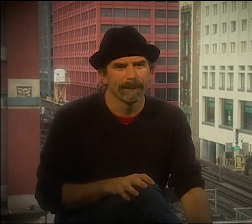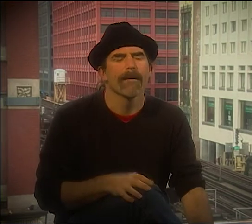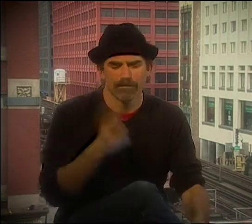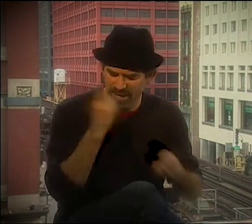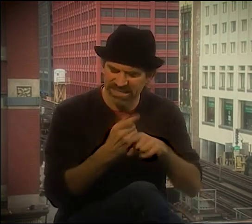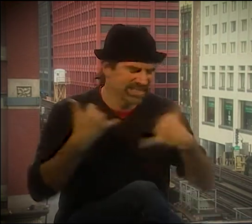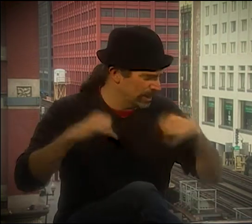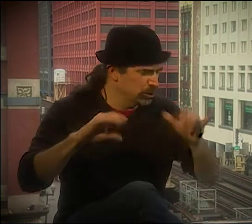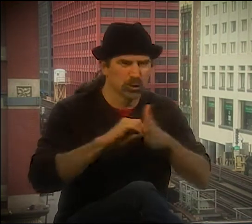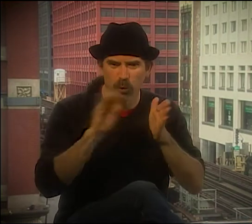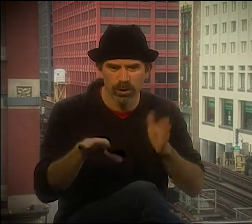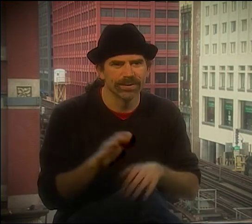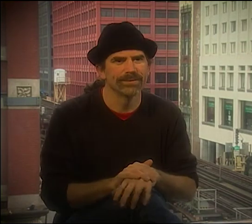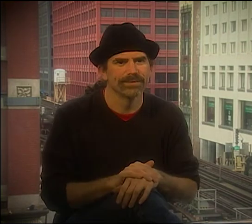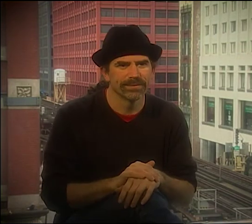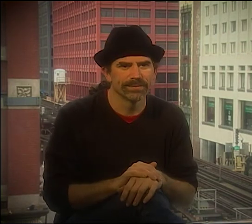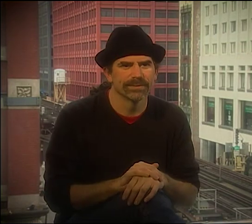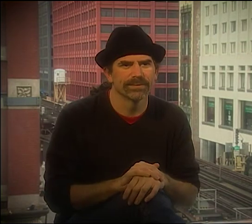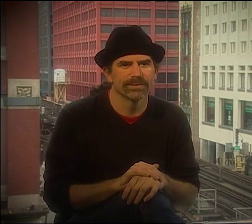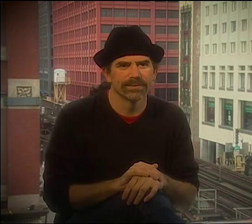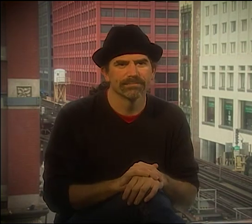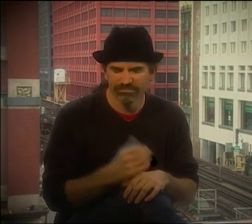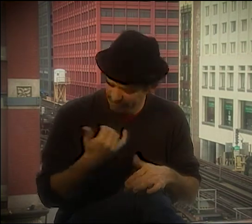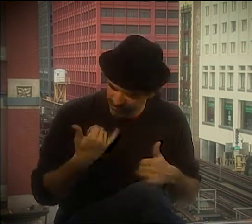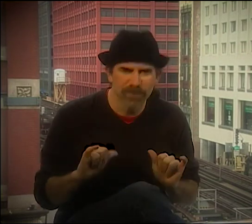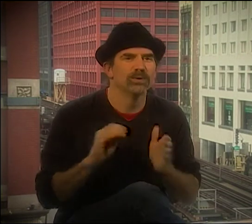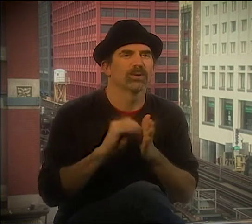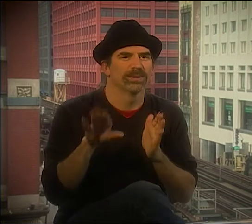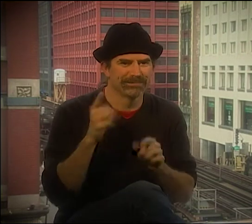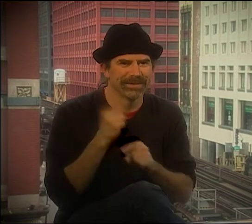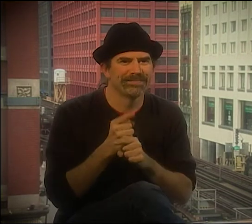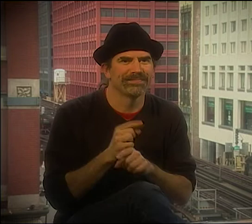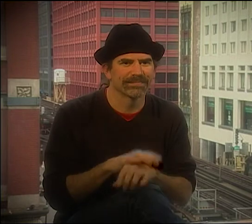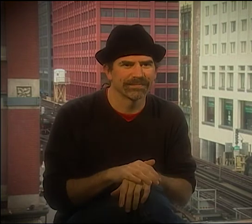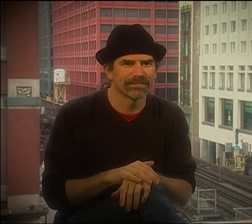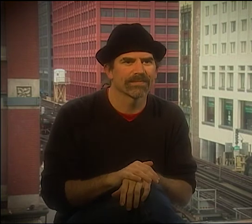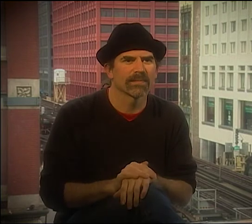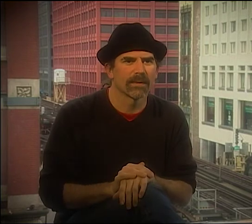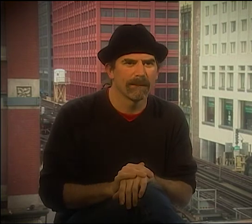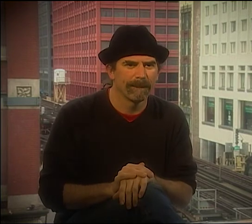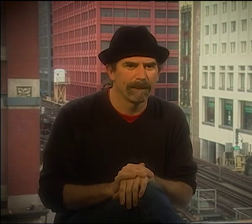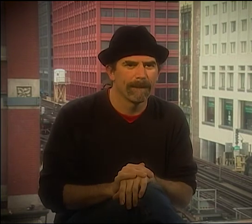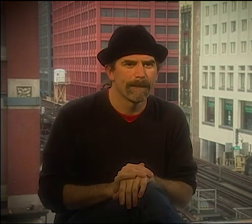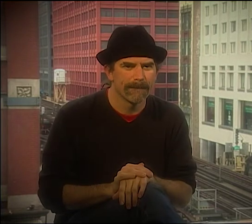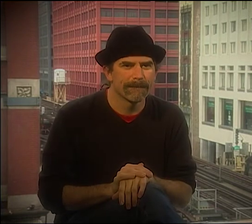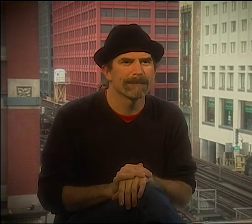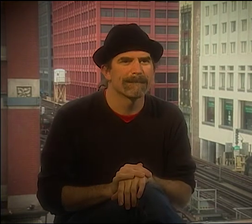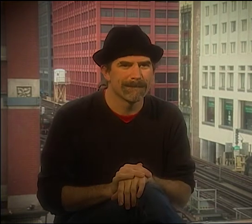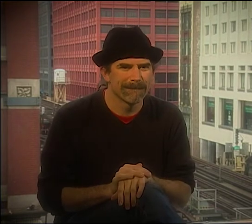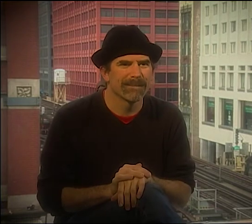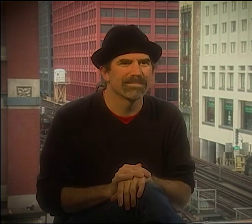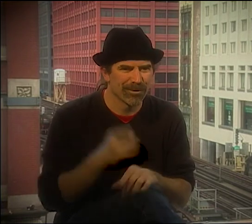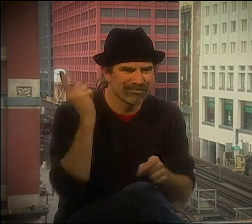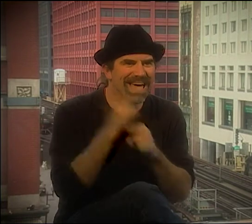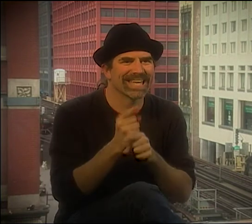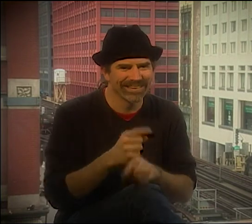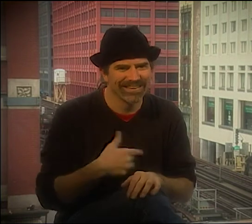NOW, AS A STUDENT DURING THE FIRST POETRY CONFERENCE. YES, RIGHT, STILL A STUDENT.